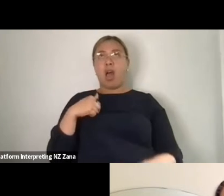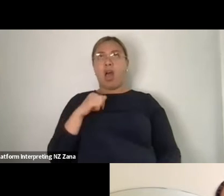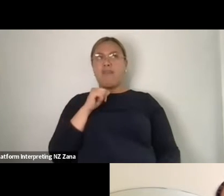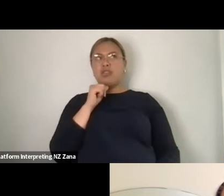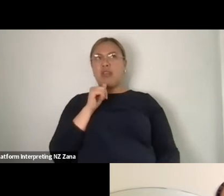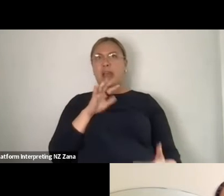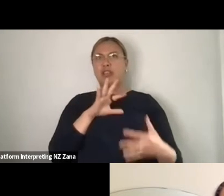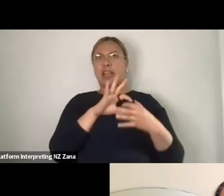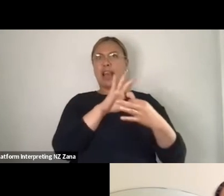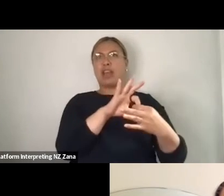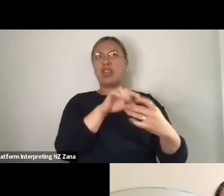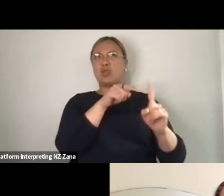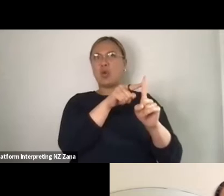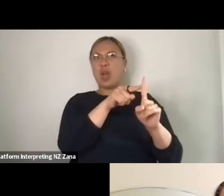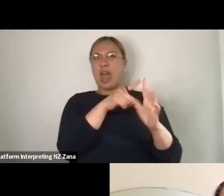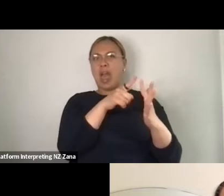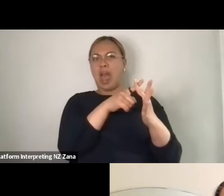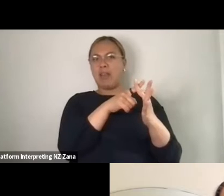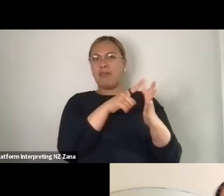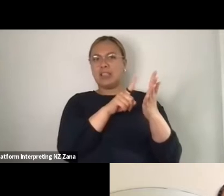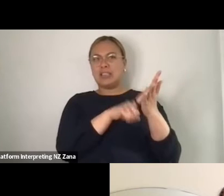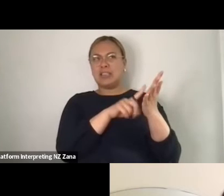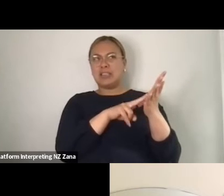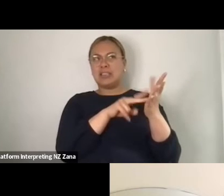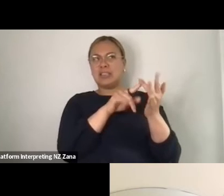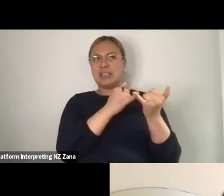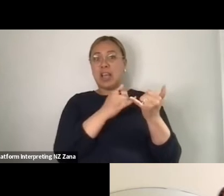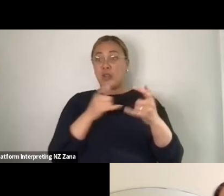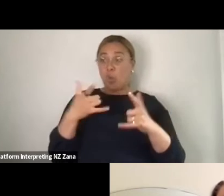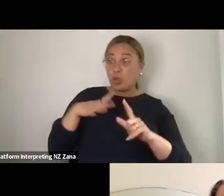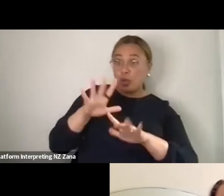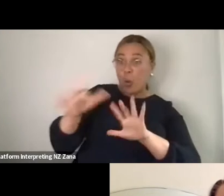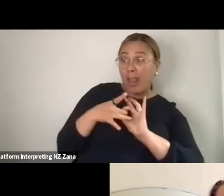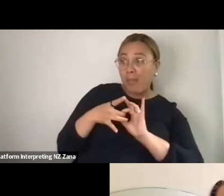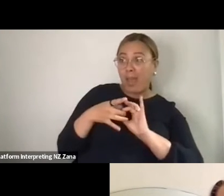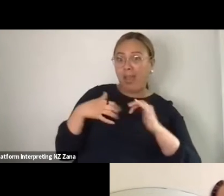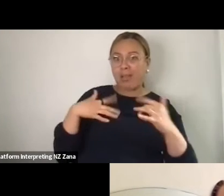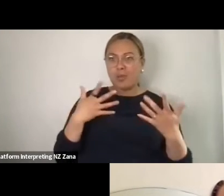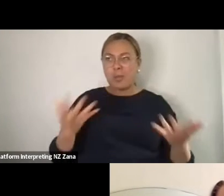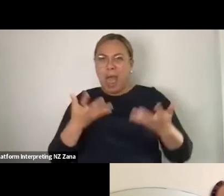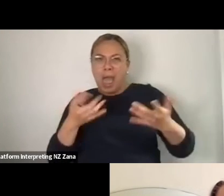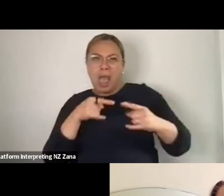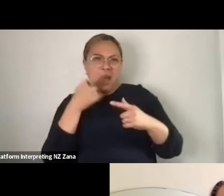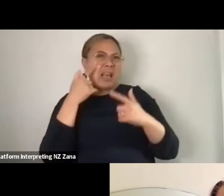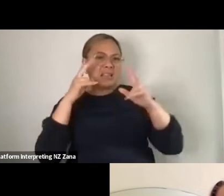want to join me on this and play with this?” But then, what I was more interested in with my work